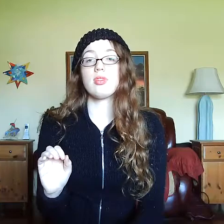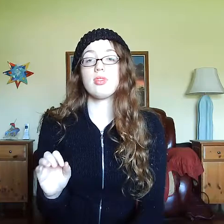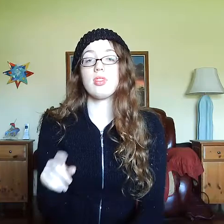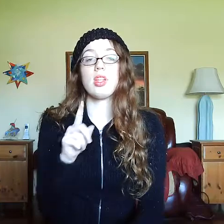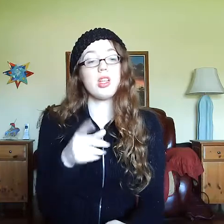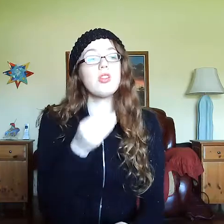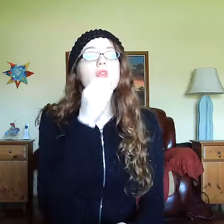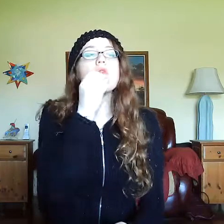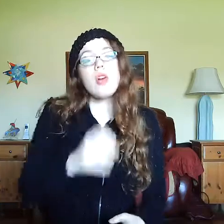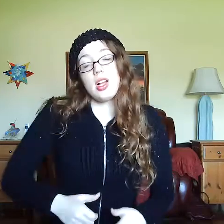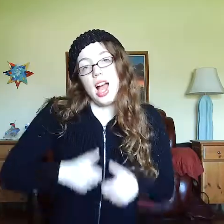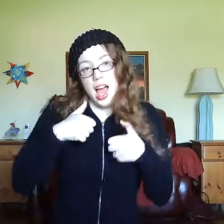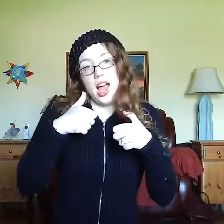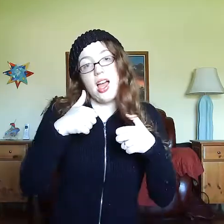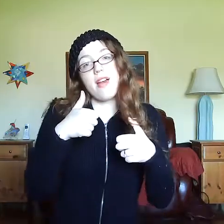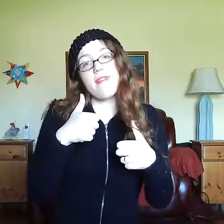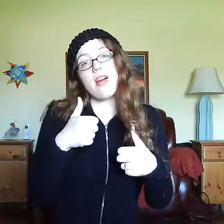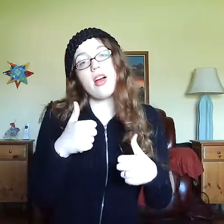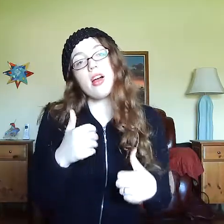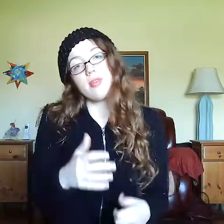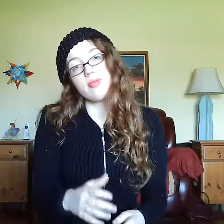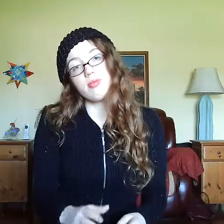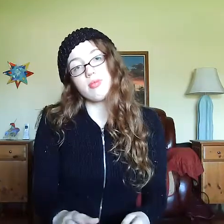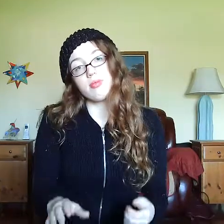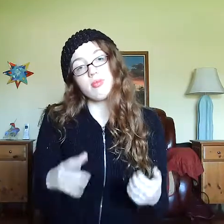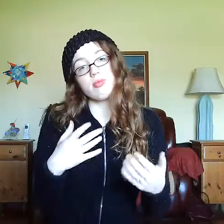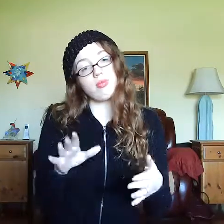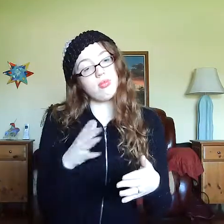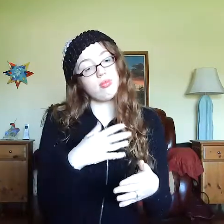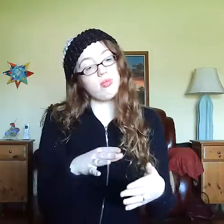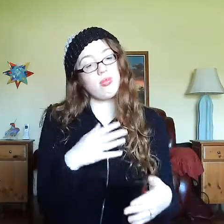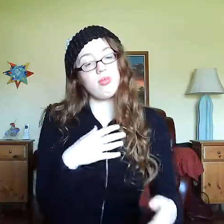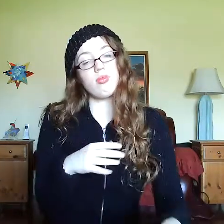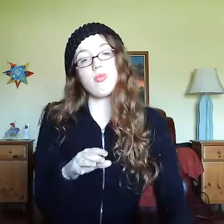SHE SHE EAT YOU ALIVE. MUSIC.